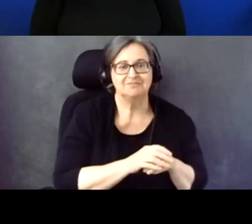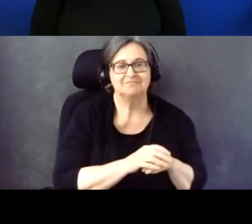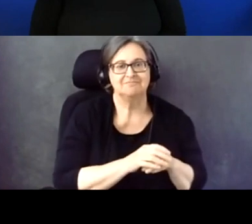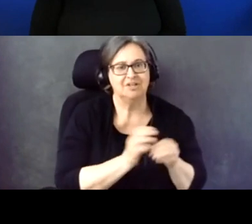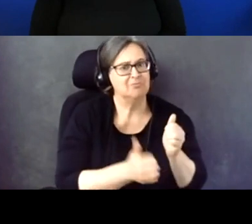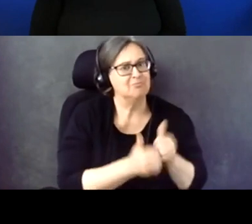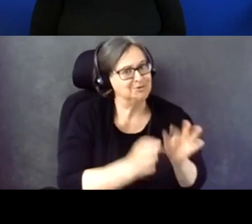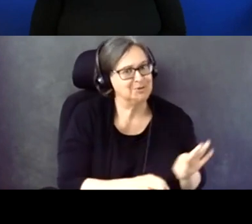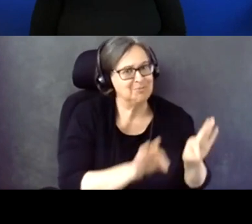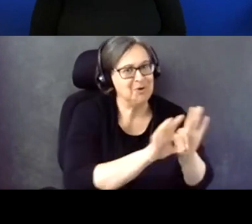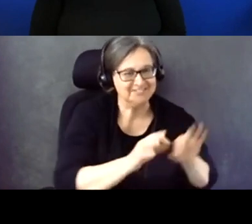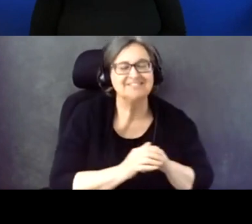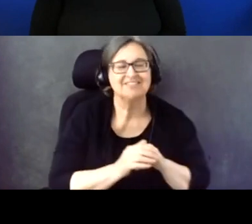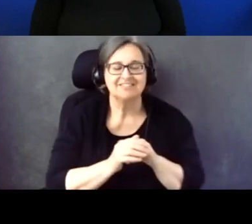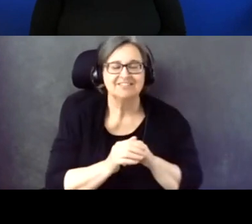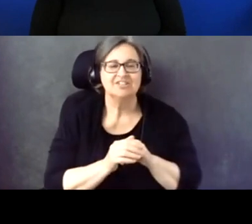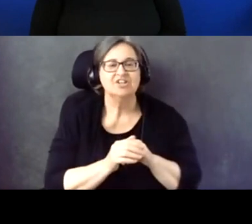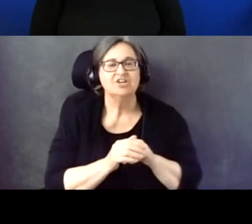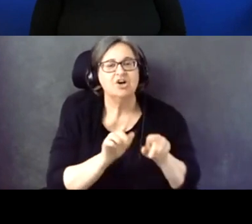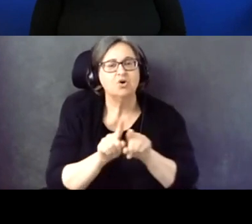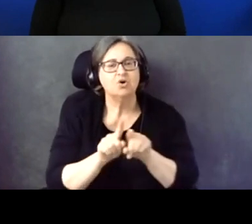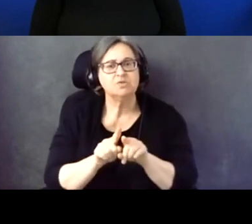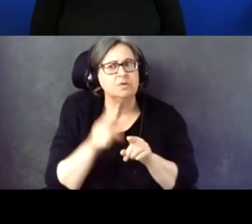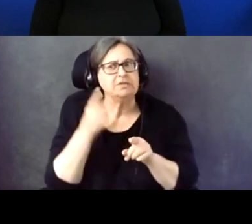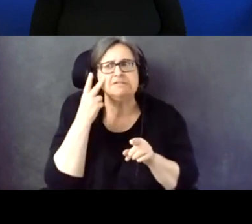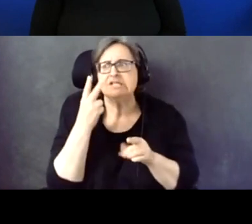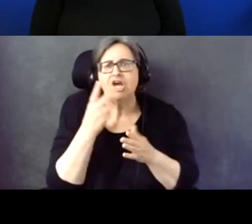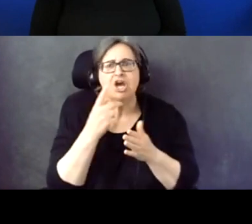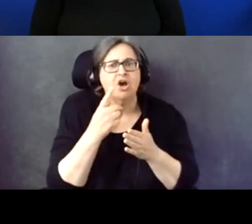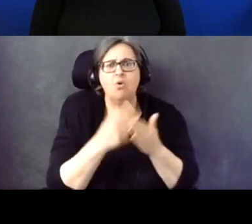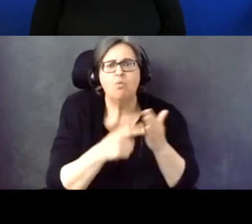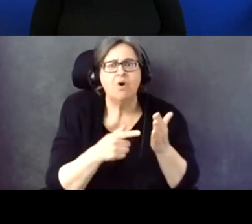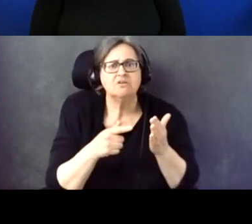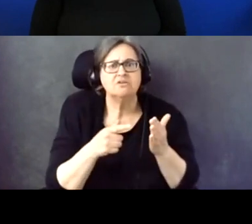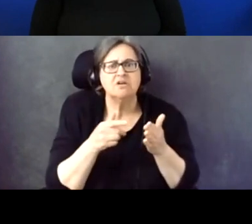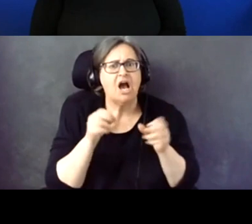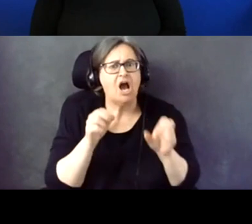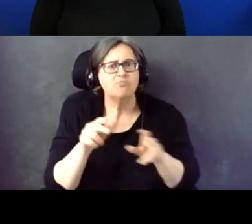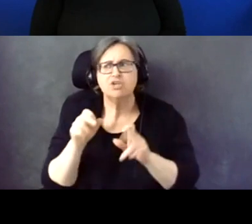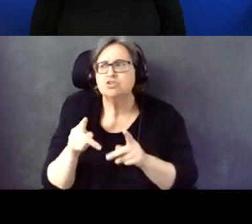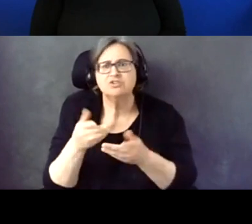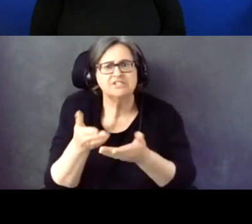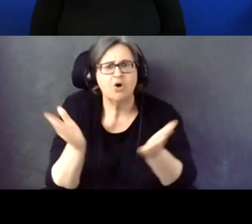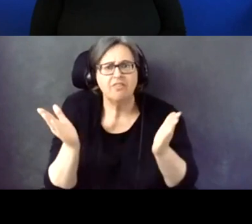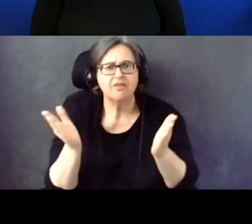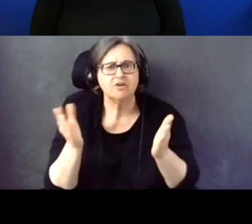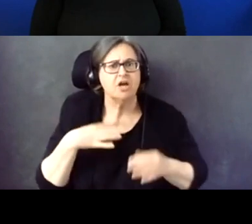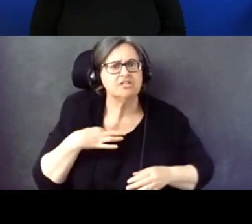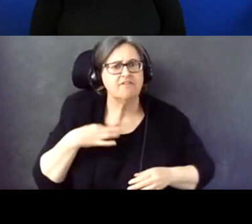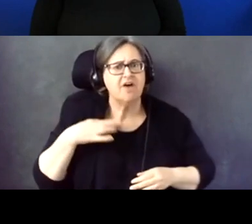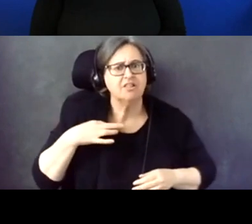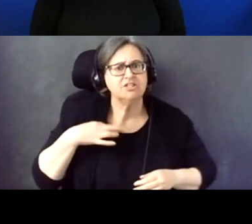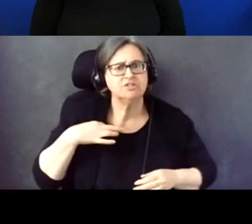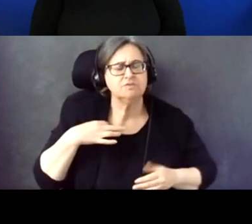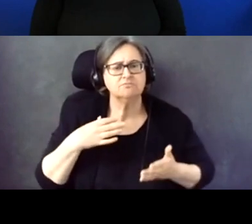And then also find out what opportunities exist near you to volunteer and get involved.